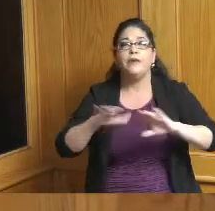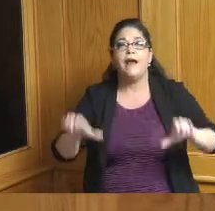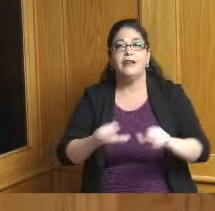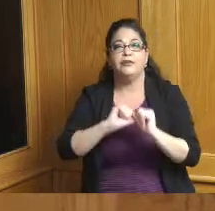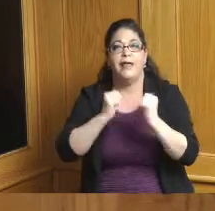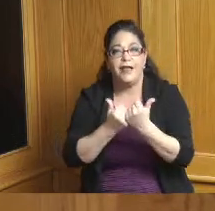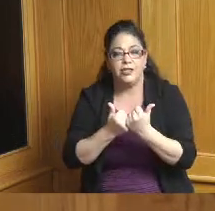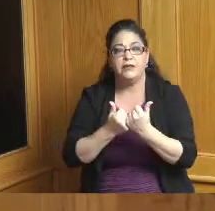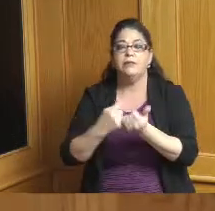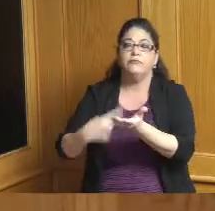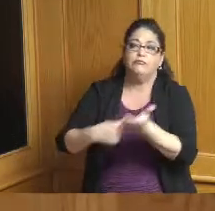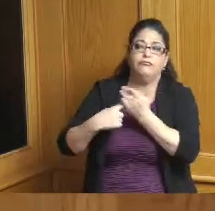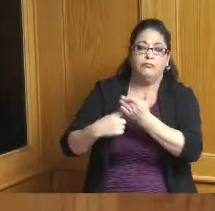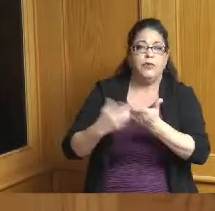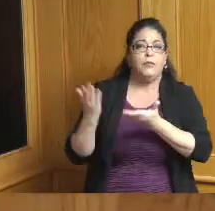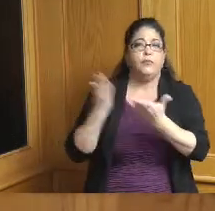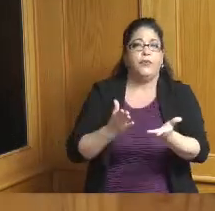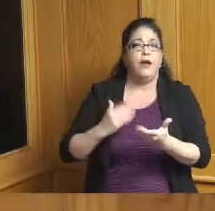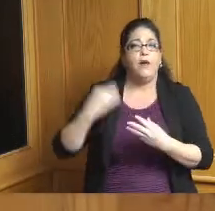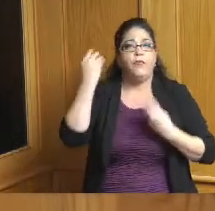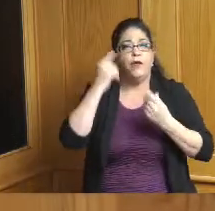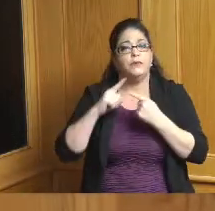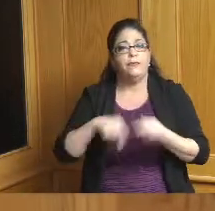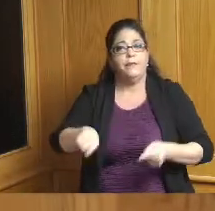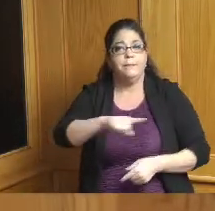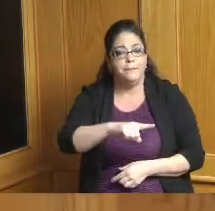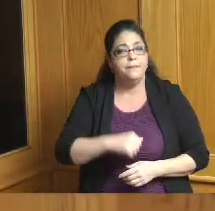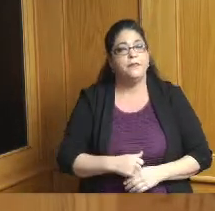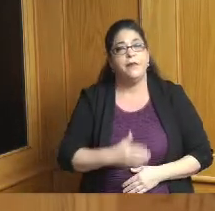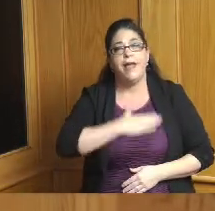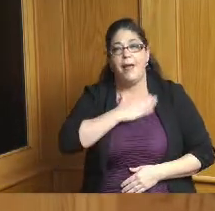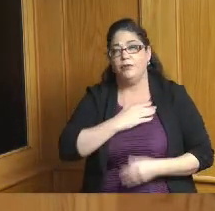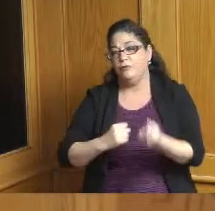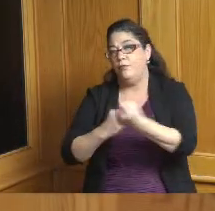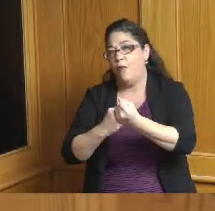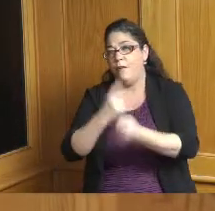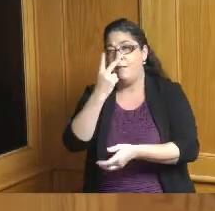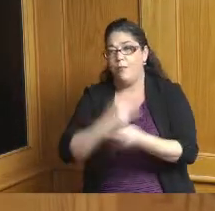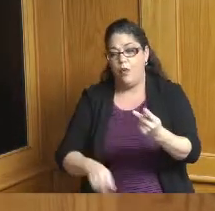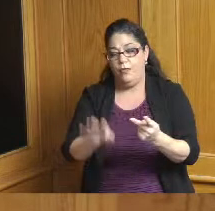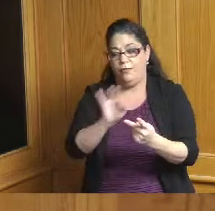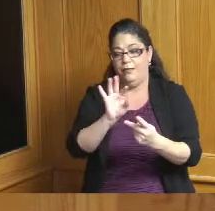important so I'm happy to support both of these appointments and just want to let people know this